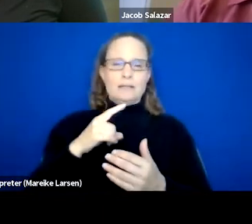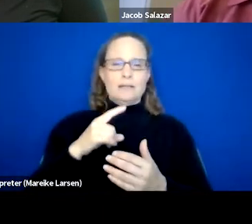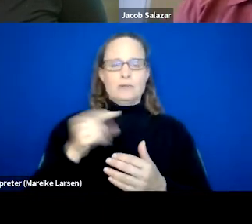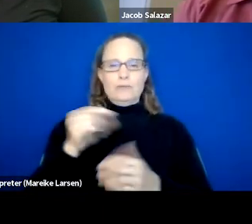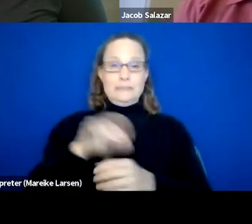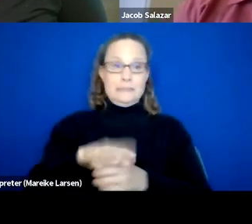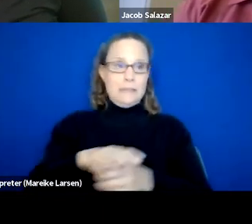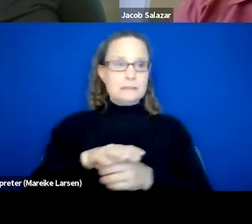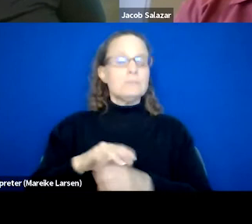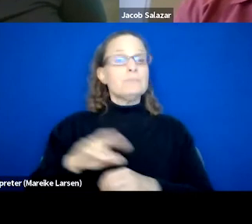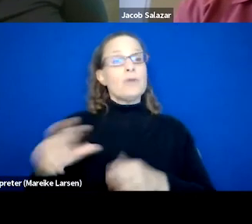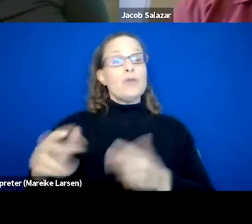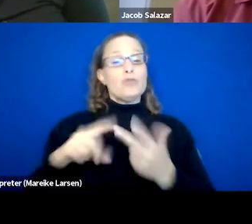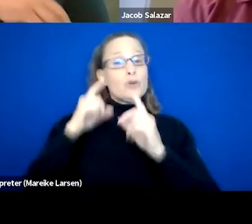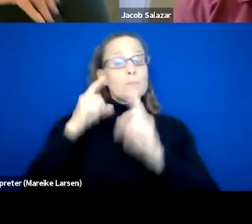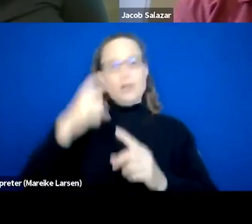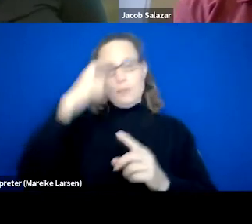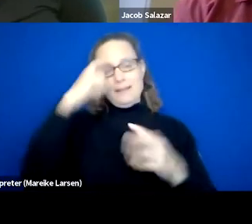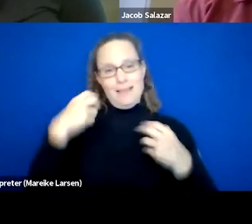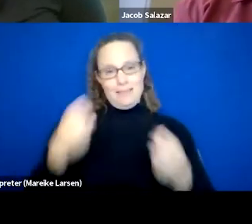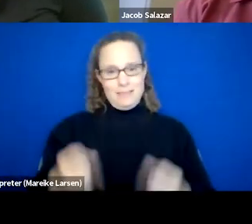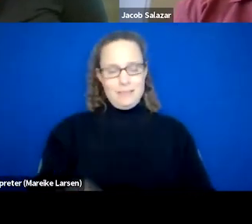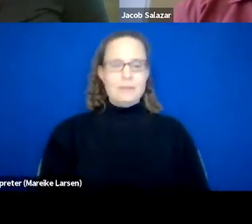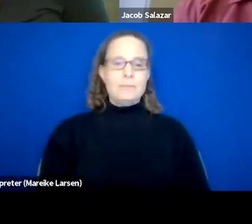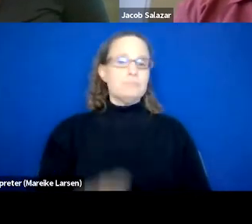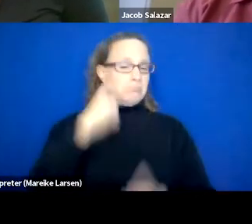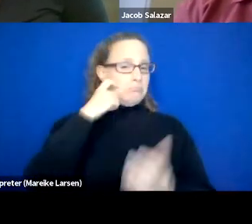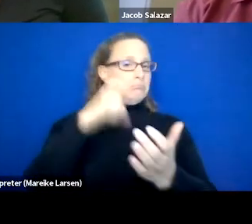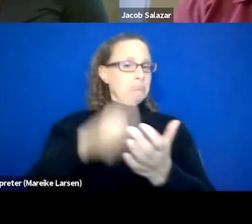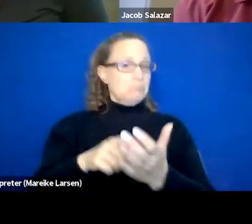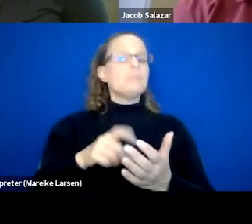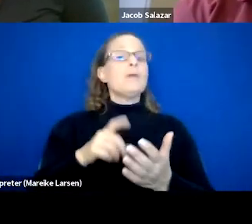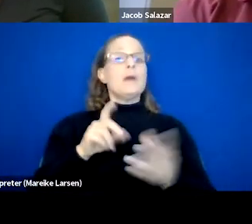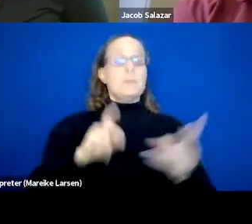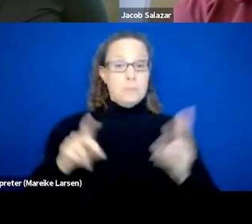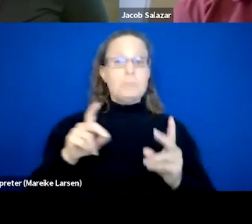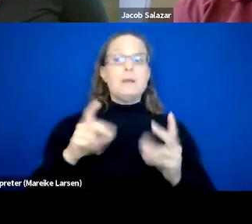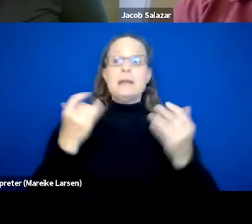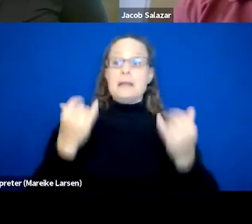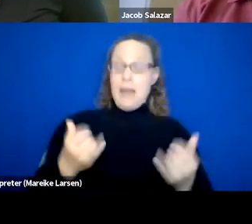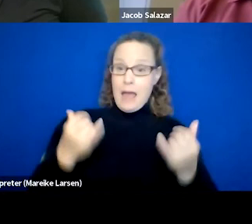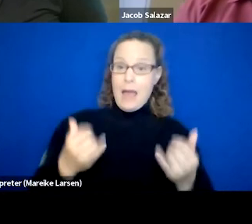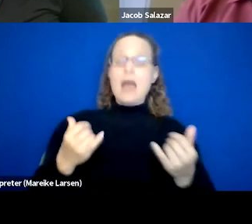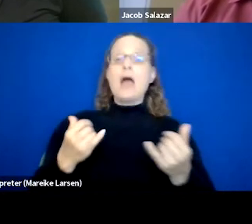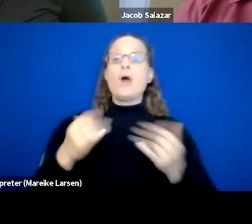And our third pillar being Mental Health. So recognition that once we get people housed, there's still extra supports that are needed.